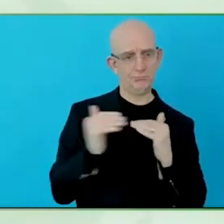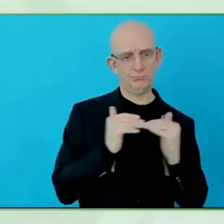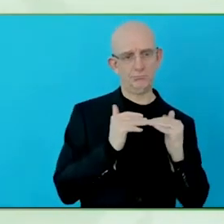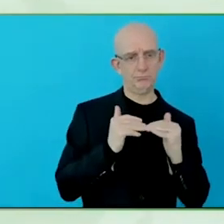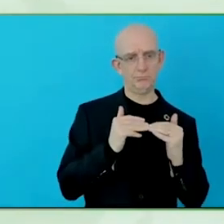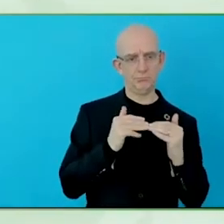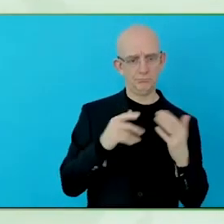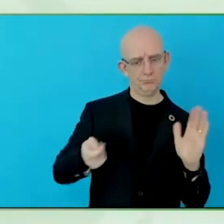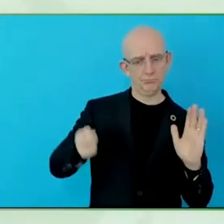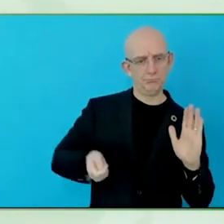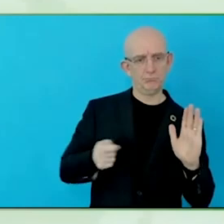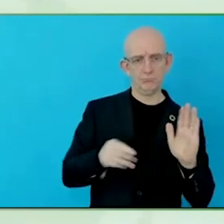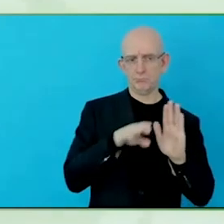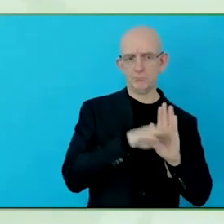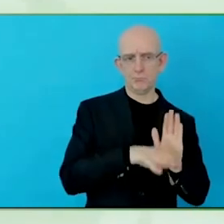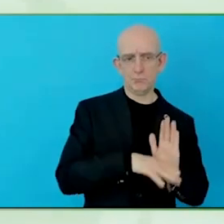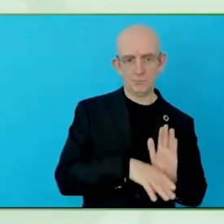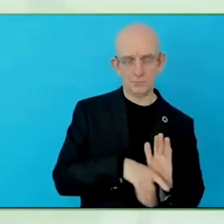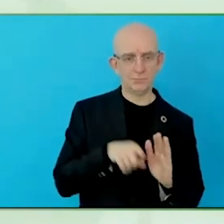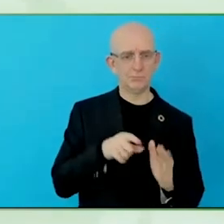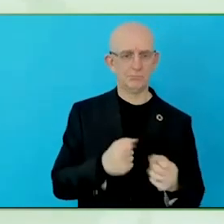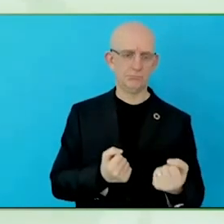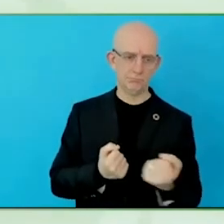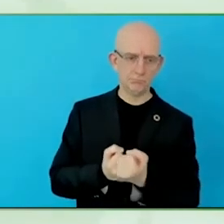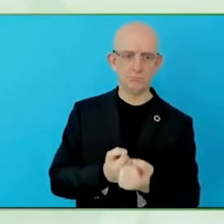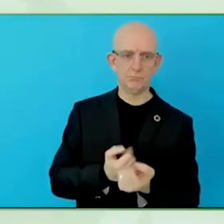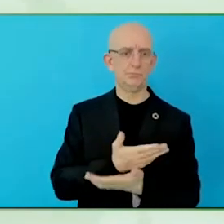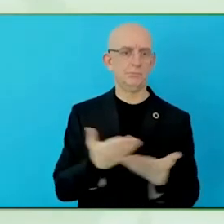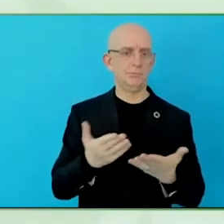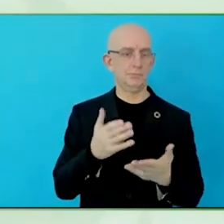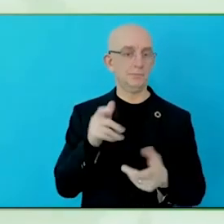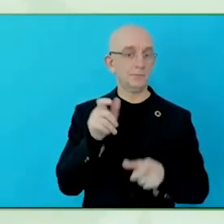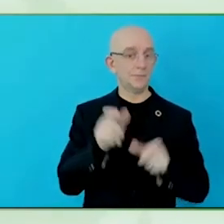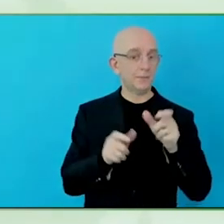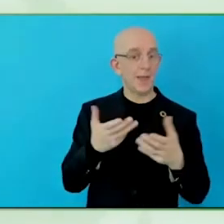accessibility standards that are implemented across the various provinces.